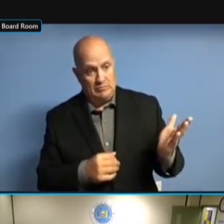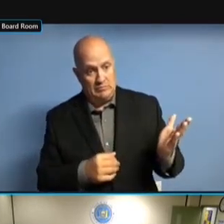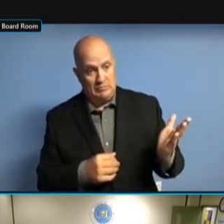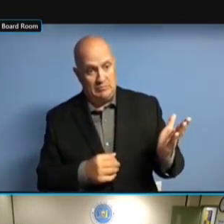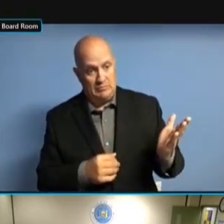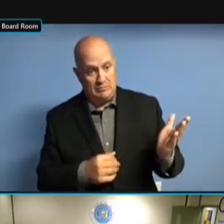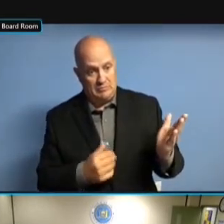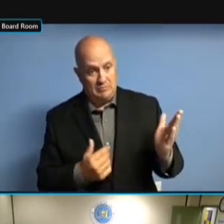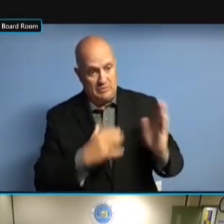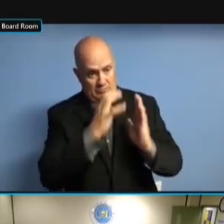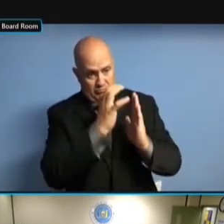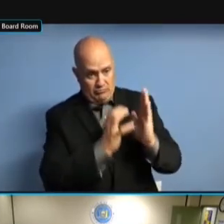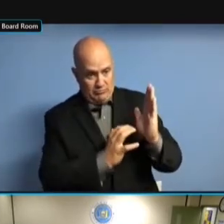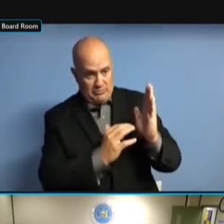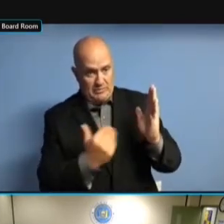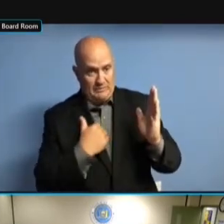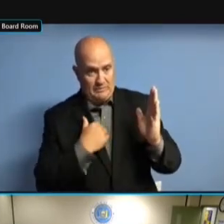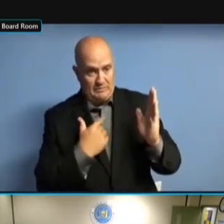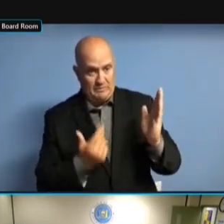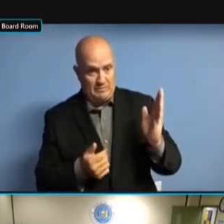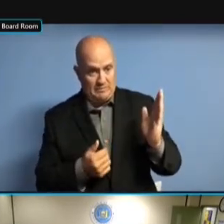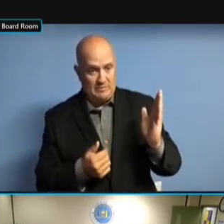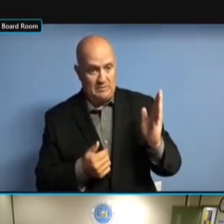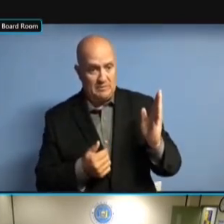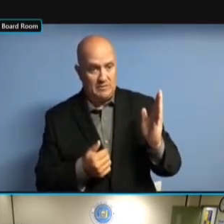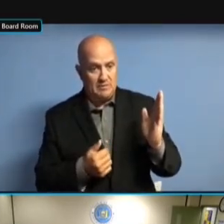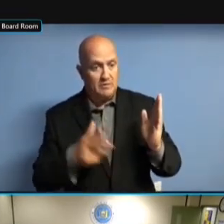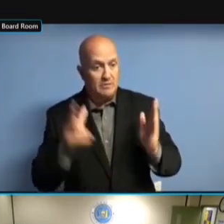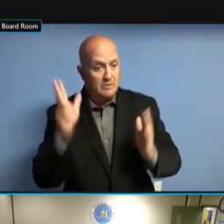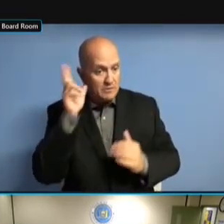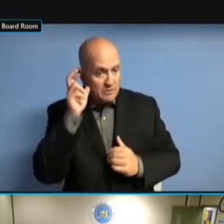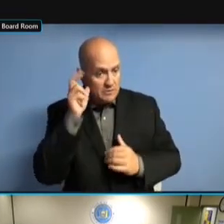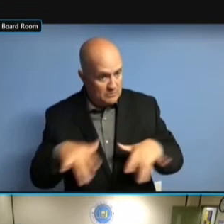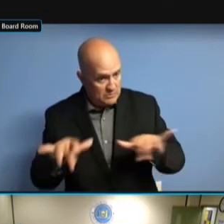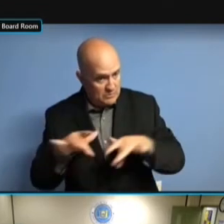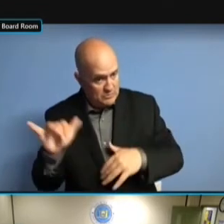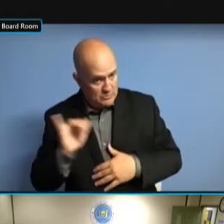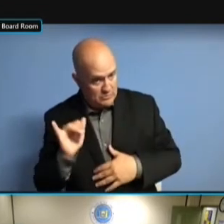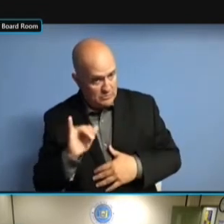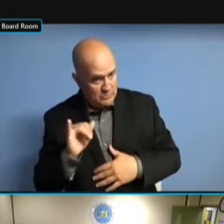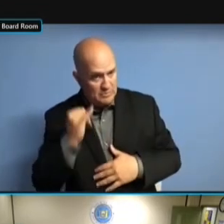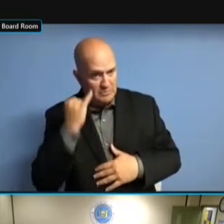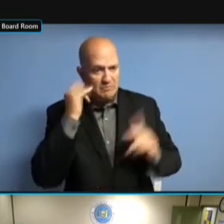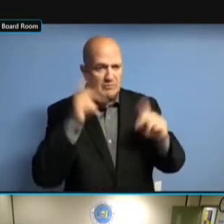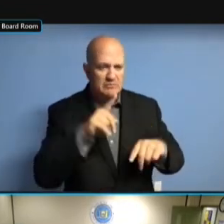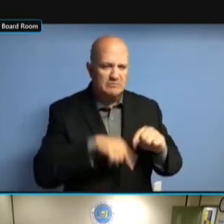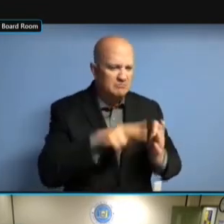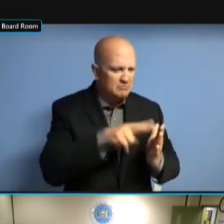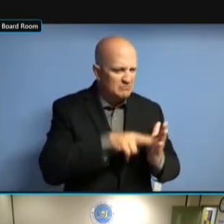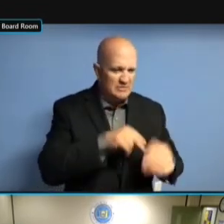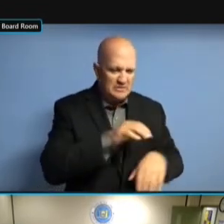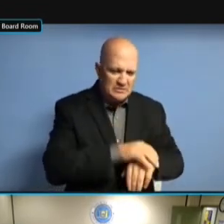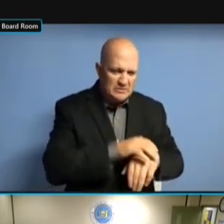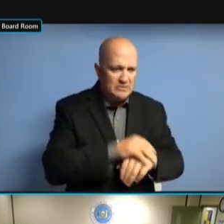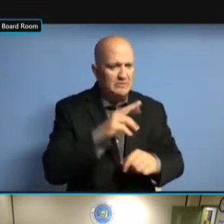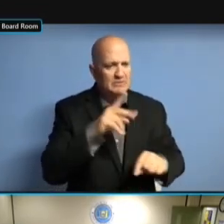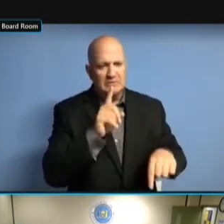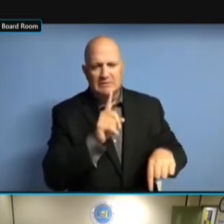THE COUNTY BOARDS SO THEY HAVE THE COUNTY BOARDS SO THEY HAVE ALL THE COUNTY BOARDS SO THEY HAVE ALL THE THE COUNTY BOARDS SO THEY HAVE ALL THE INFORMATION THE COUNTY BOARDS SO THEY HAVE ALL THE INFORMATION THEY THE COUNTY BOARDS SO THEY HAVE ALL THE INFORMATION THEY NEED ALL THE INFORMATION THEY NEED ALL THE INFORMATION THEY NEED FOR ALL THE INFORMATION THEY NEED FOR US ALL THE INFORMATION THEY NEED FOR US FOR ALL THE INFORMATION THEY NEED FOR US FOR THE ALL THE INFORMATION THEY NEED FOR US FOR THE NOVEMBER. FOR US FOR THE NOVEMBER. FOR US FOR THE NOVEMBER. WE'VE FOR US FOR THE NOVEMBER. WE'VE BEEN FOR US FOR THE NOVEMBER. WE'VE BEEN COLLECTING FOR US FOR THE NOVEMBER. WE'VE BEEN COLLECTING CANDIDATE WE'VE BEEN COLLECTING CANDIDATE WE'VE BEEN COLLECTING CANDIDATE NOTICES WE'VE BEEN COLLECTING CANDIDATE NOTICES FROM WE'VE BEEN COLLECTING CANDIDATE NOTICES FROM THE WE'VE BEEN COLLECTING CANDIDATE NOTICES FROM THE COUNTIES WE'VE BEEN COLLECTING CANDIDATE NOTICES FROM THE COUNTIES TO NOTICES FROM THE COUNTIES TO NOTICES FROM THE COUNTIES TO MAKE